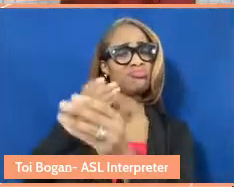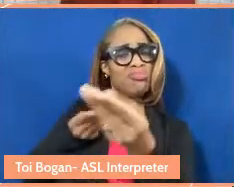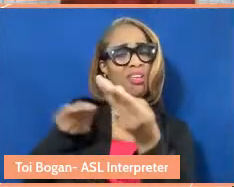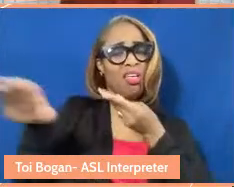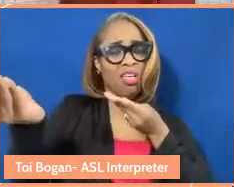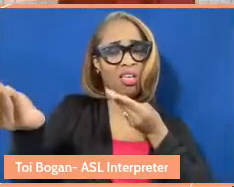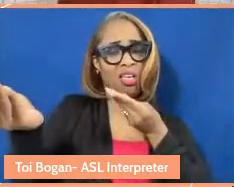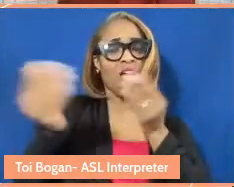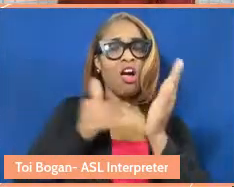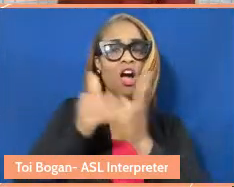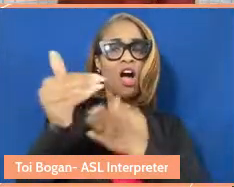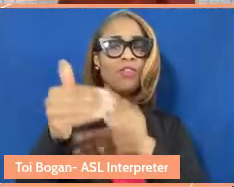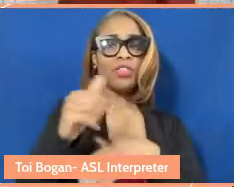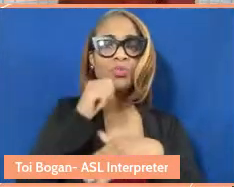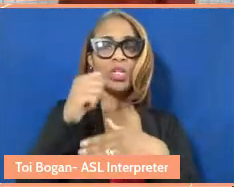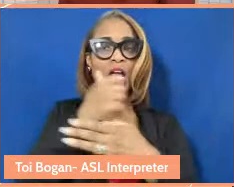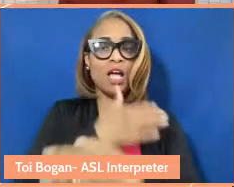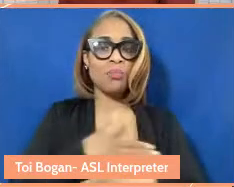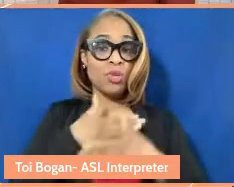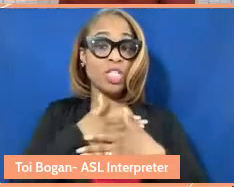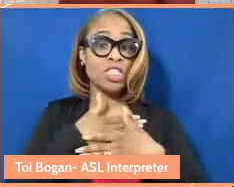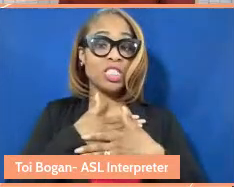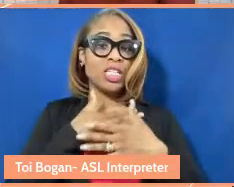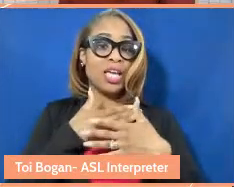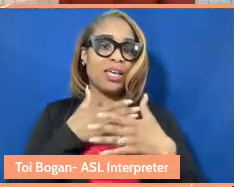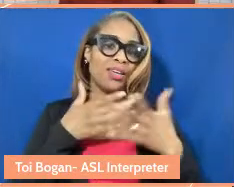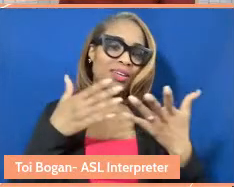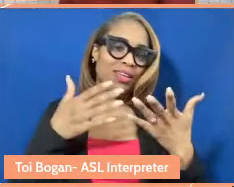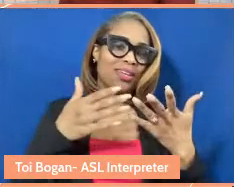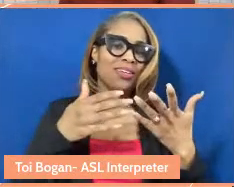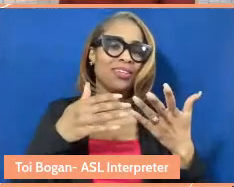we don't appreciate that not does everyone count, but everyone has something to give.